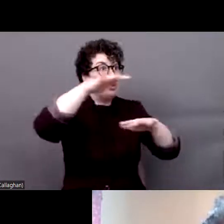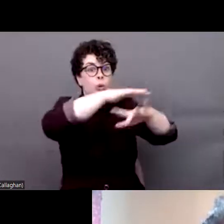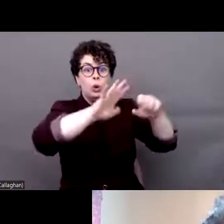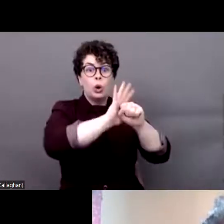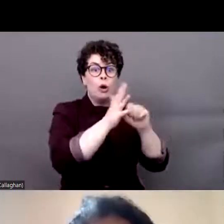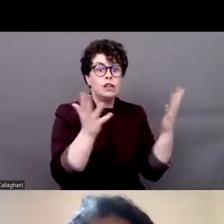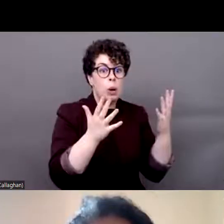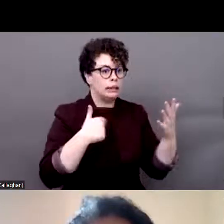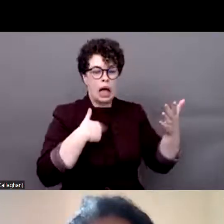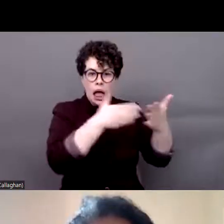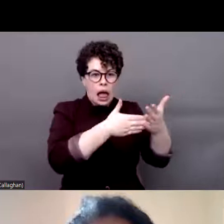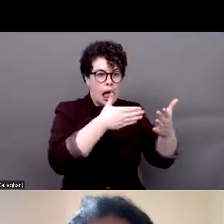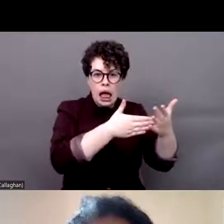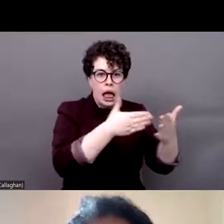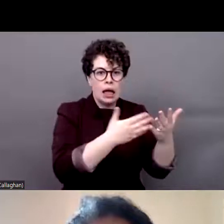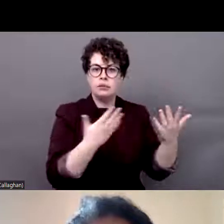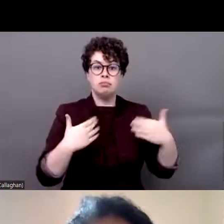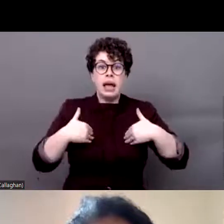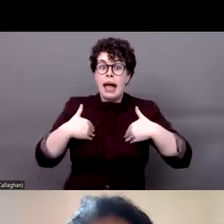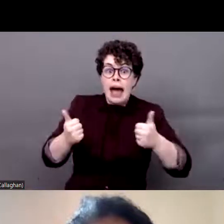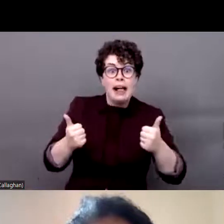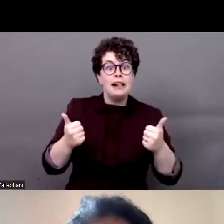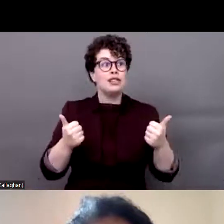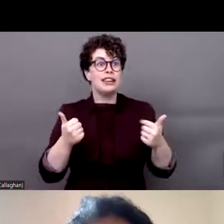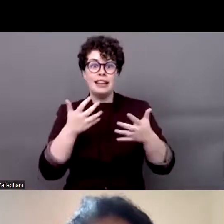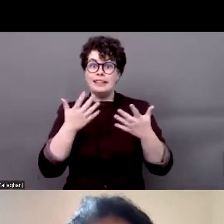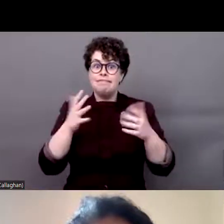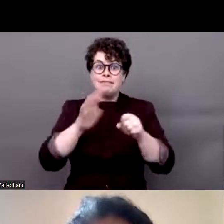languages, healthcare services, education, emergency support,